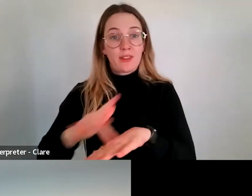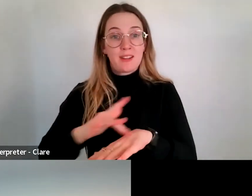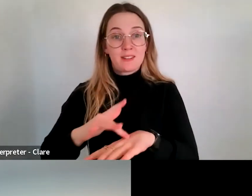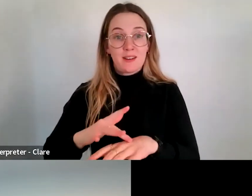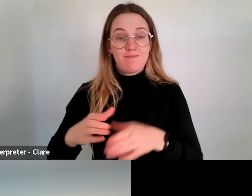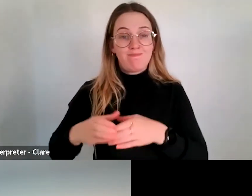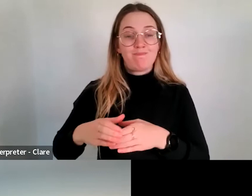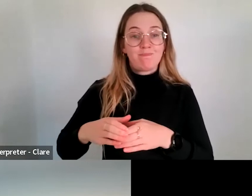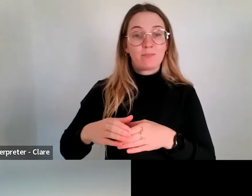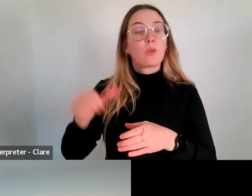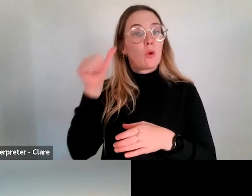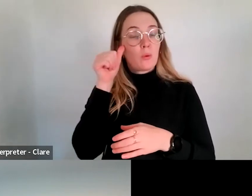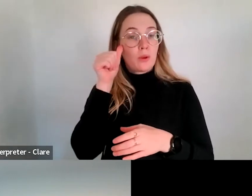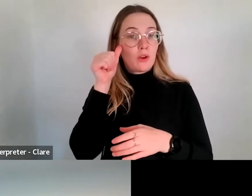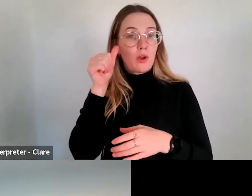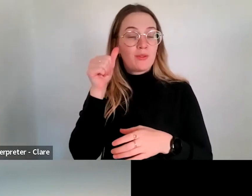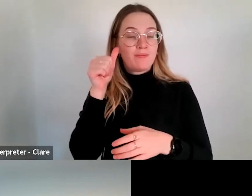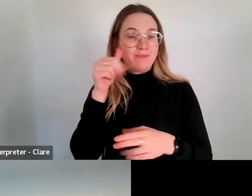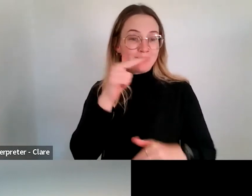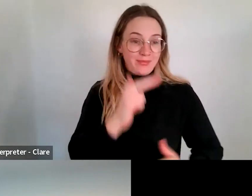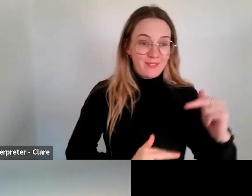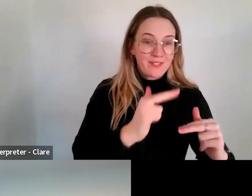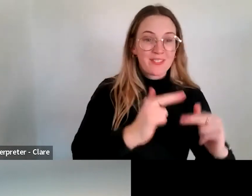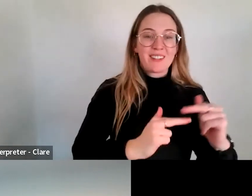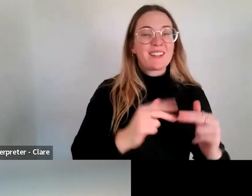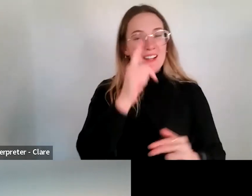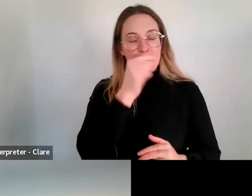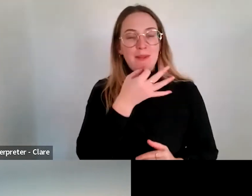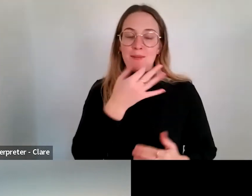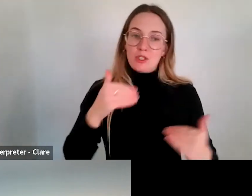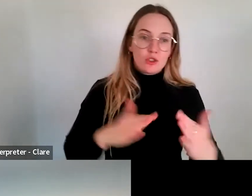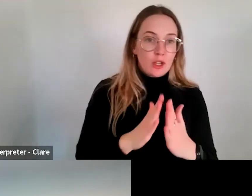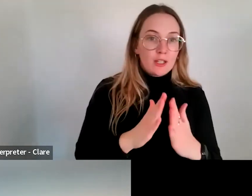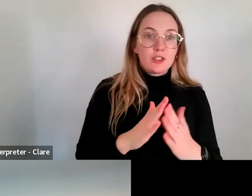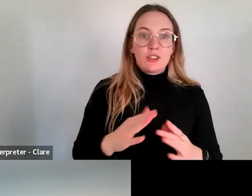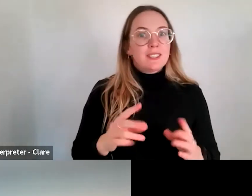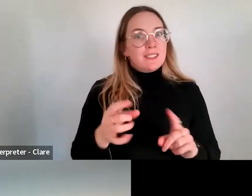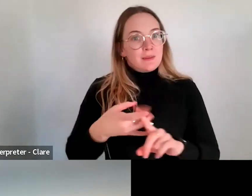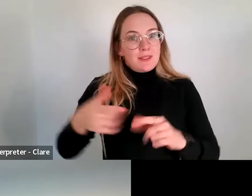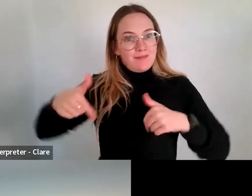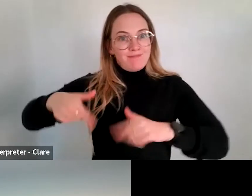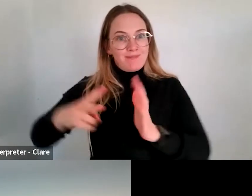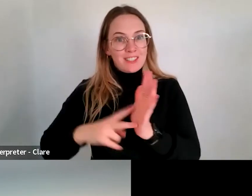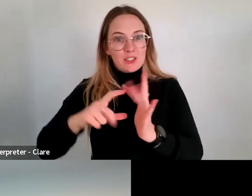we know that space is a challenge. We know it's a challenge in Victoria and we understand that.